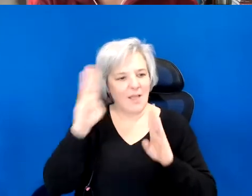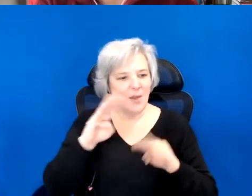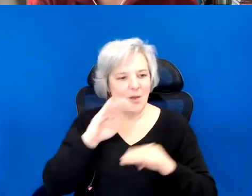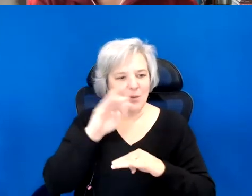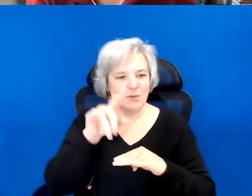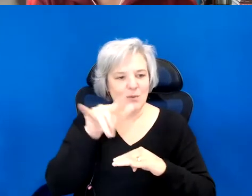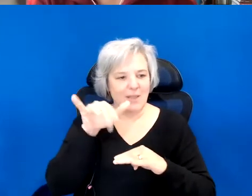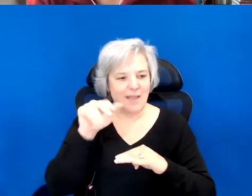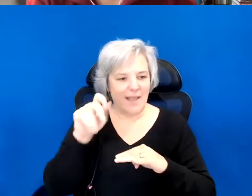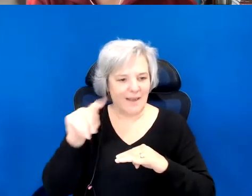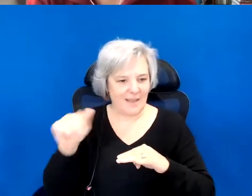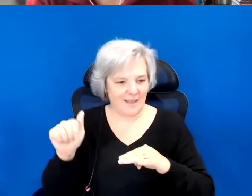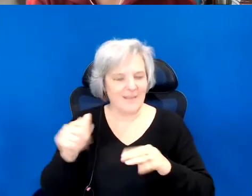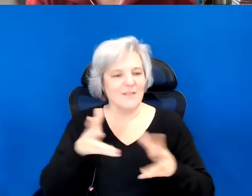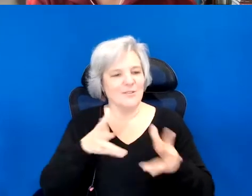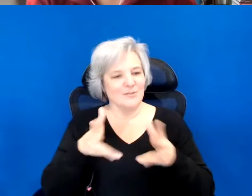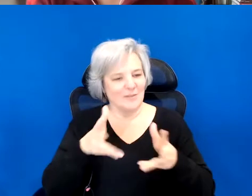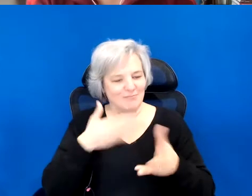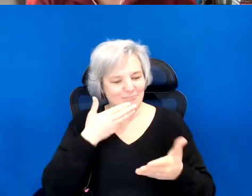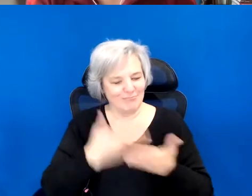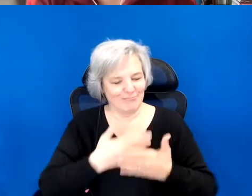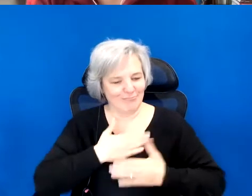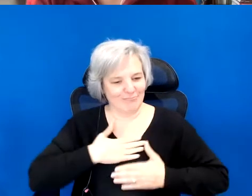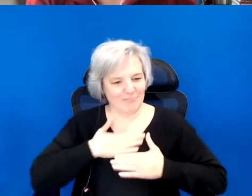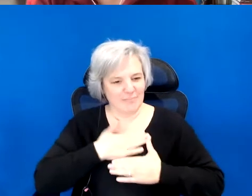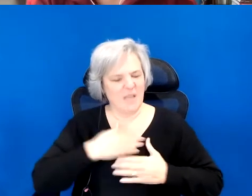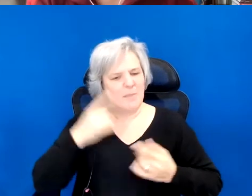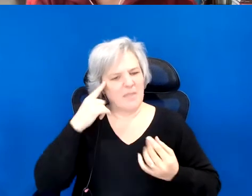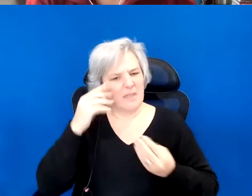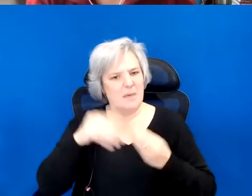Wonderful conversation. I'm thinking a lot about war, and wondering